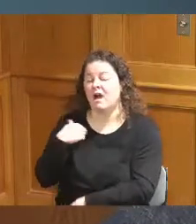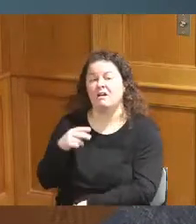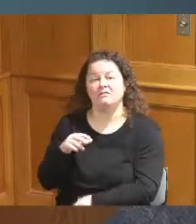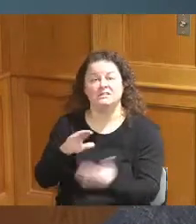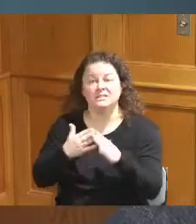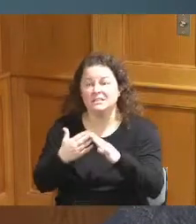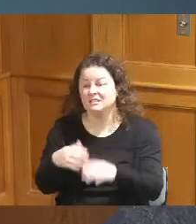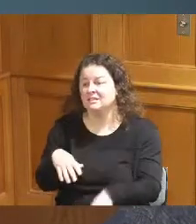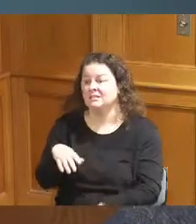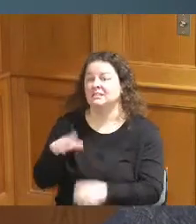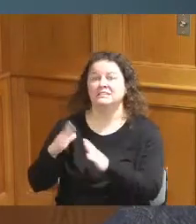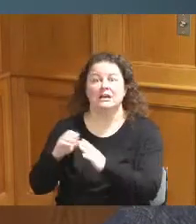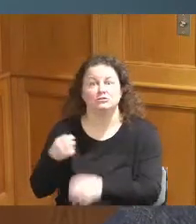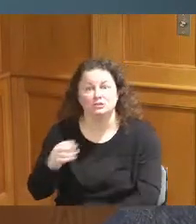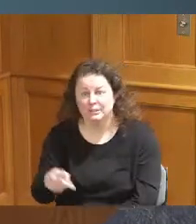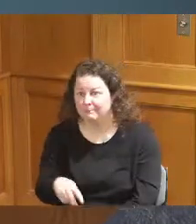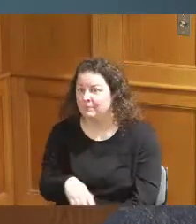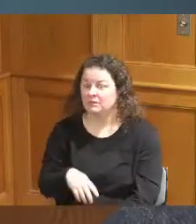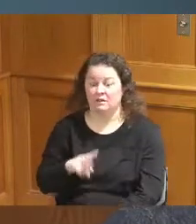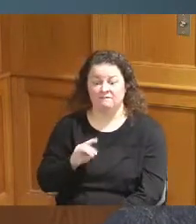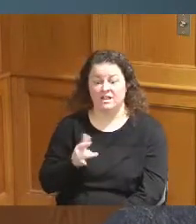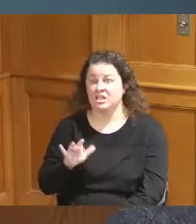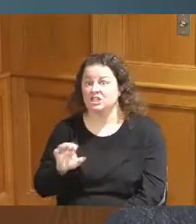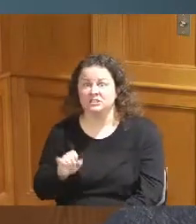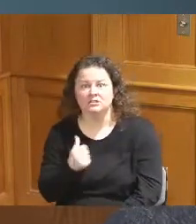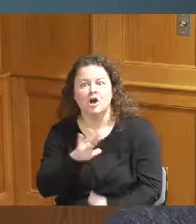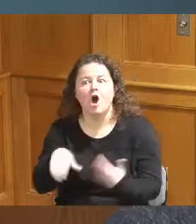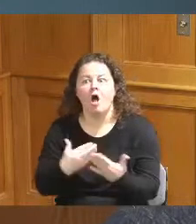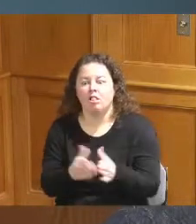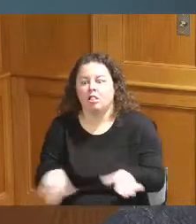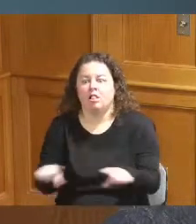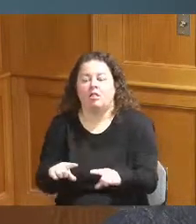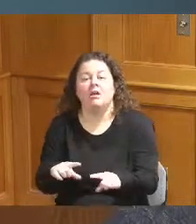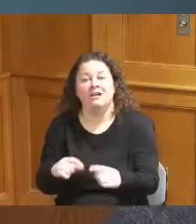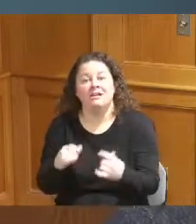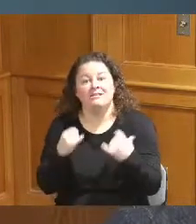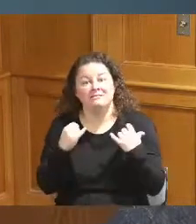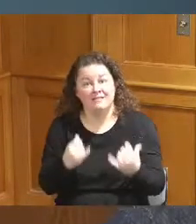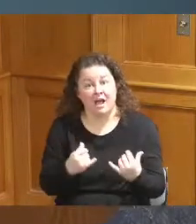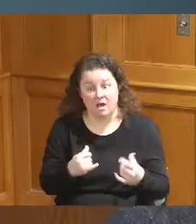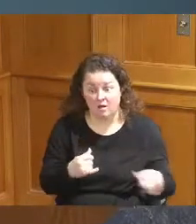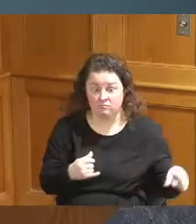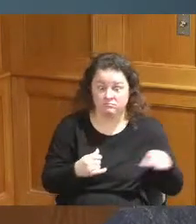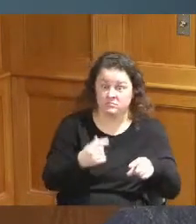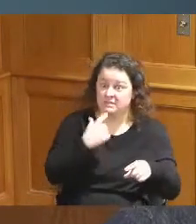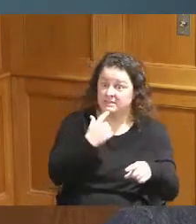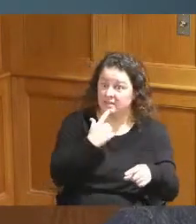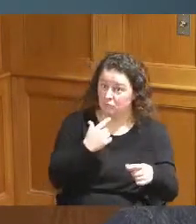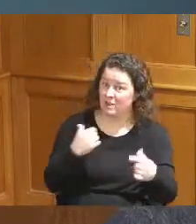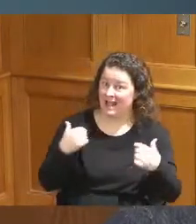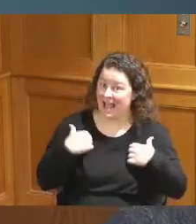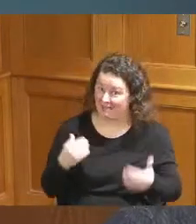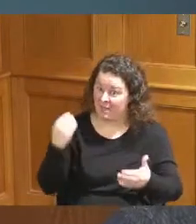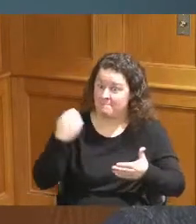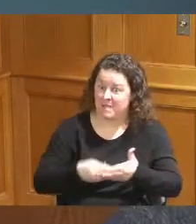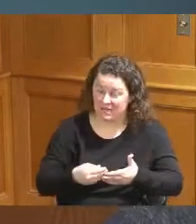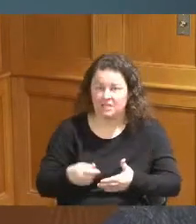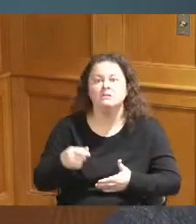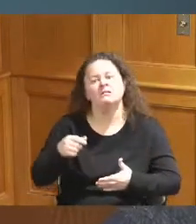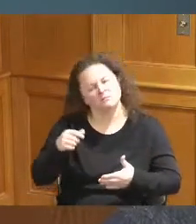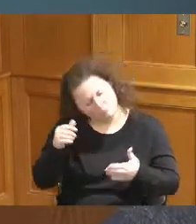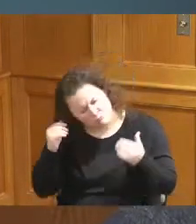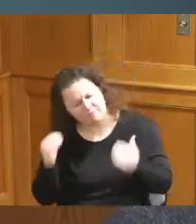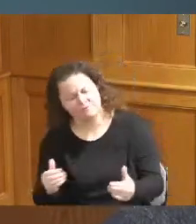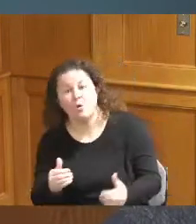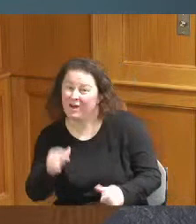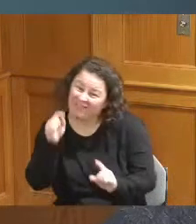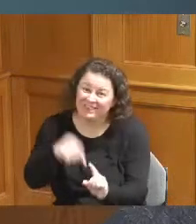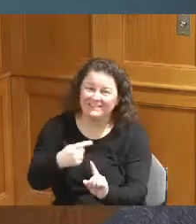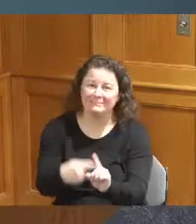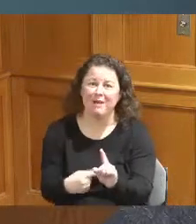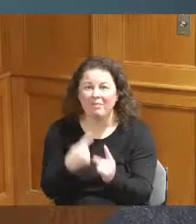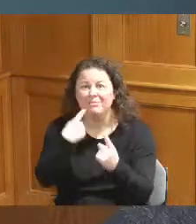then announcing that this thing has the money and we're moving forward that would be big that